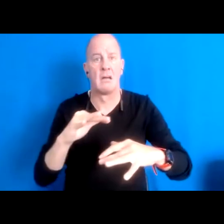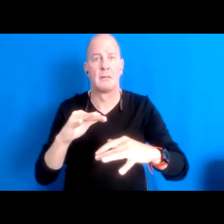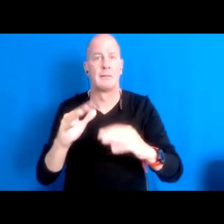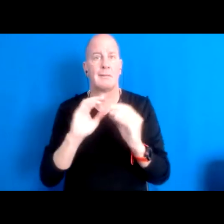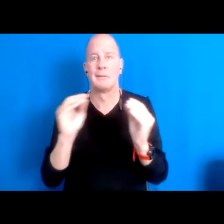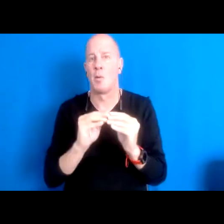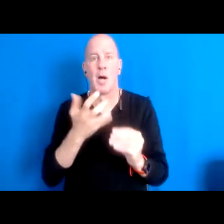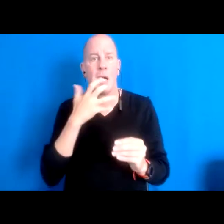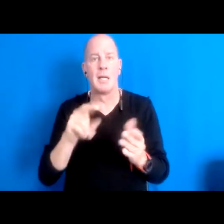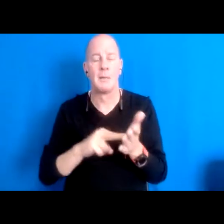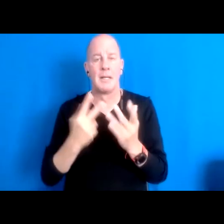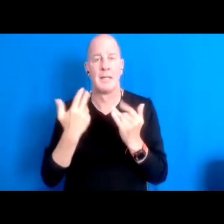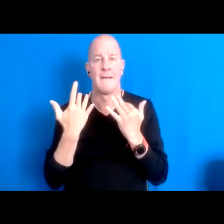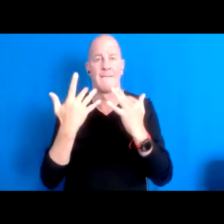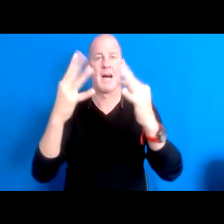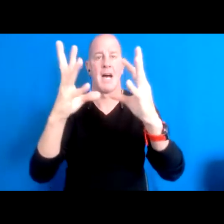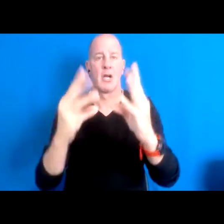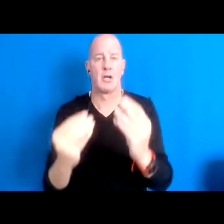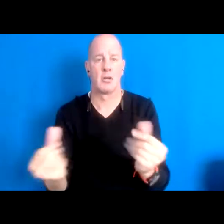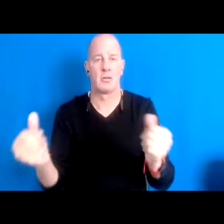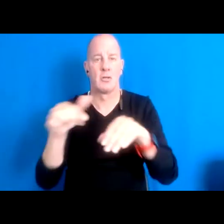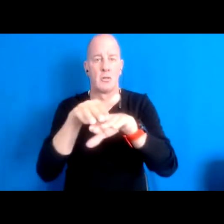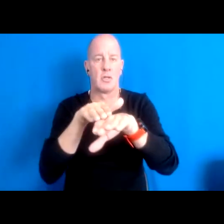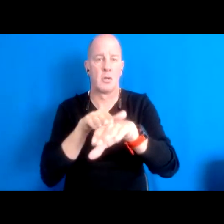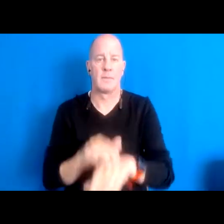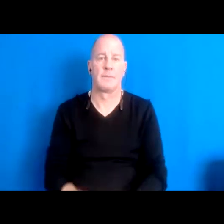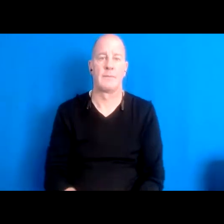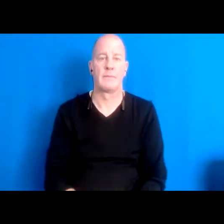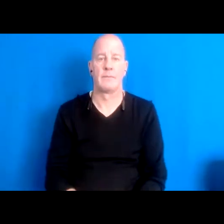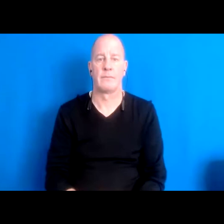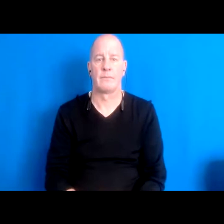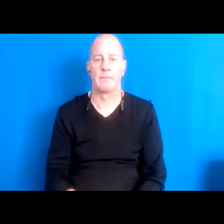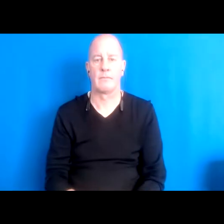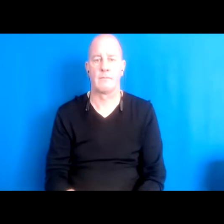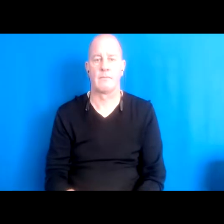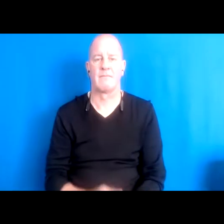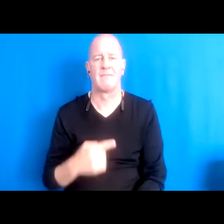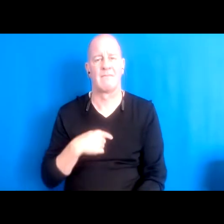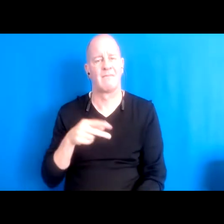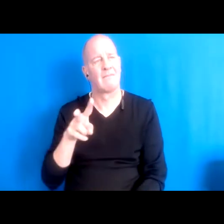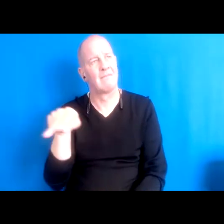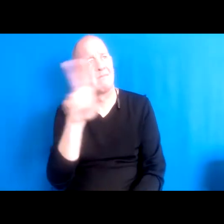15:42:13 But, like I look around the room and I think you know these people, they really